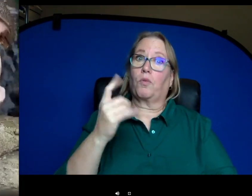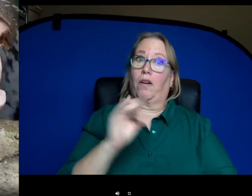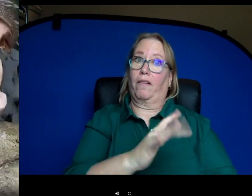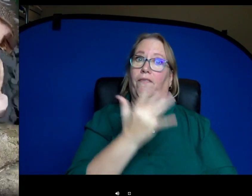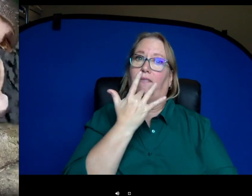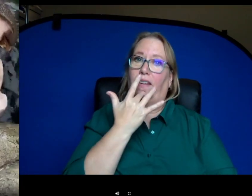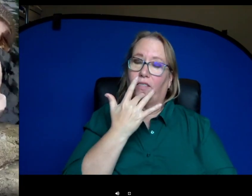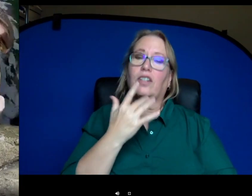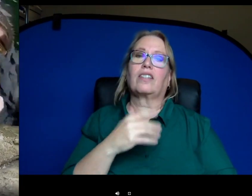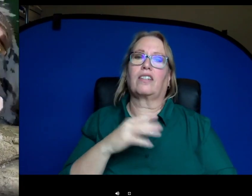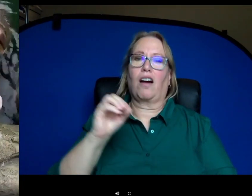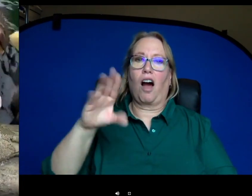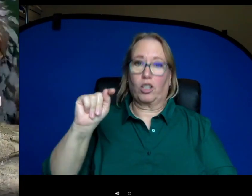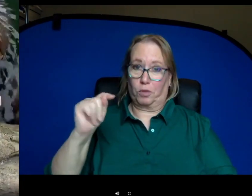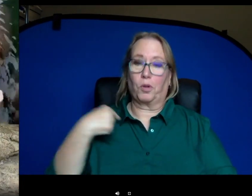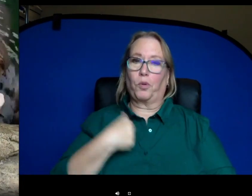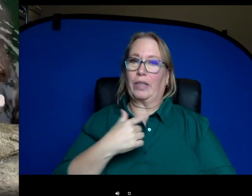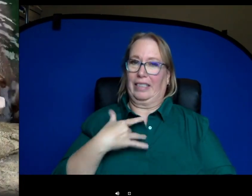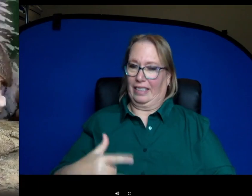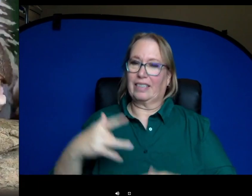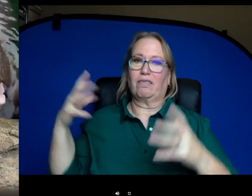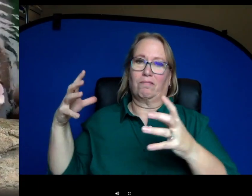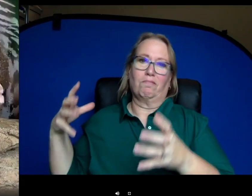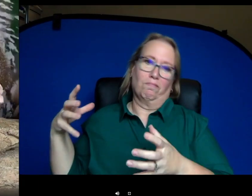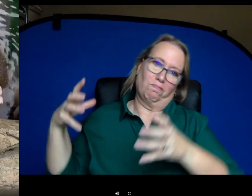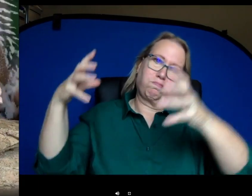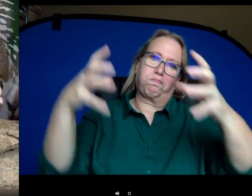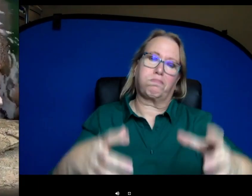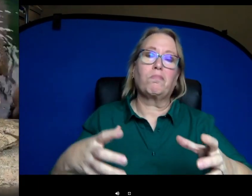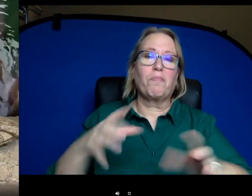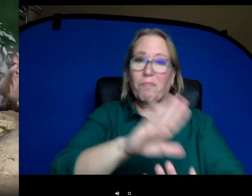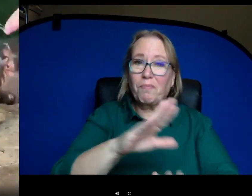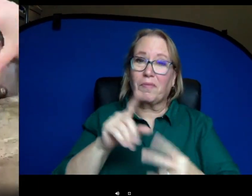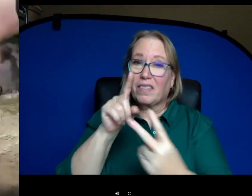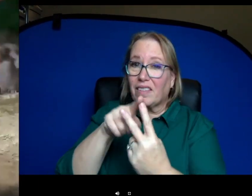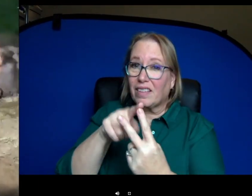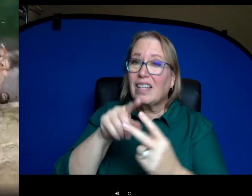Every weekend we do a pumpkin smash and Bebe can actually fit a whole pumpkin